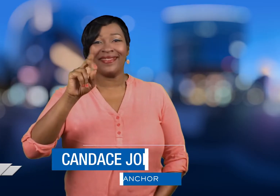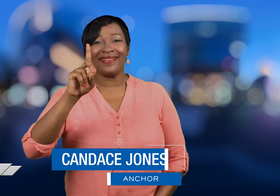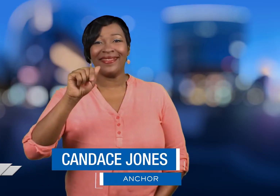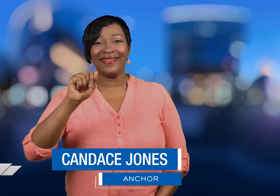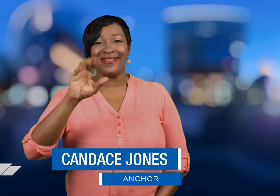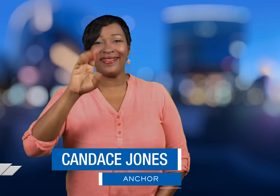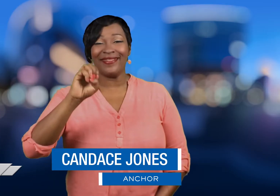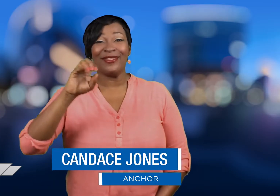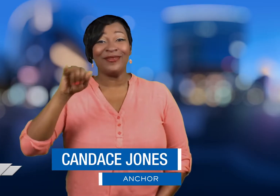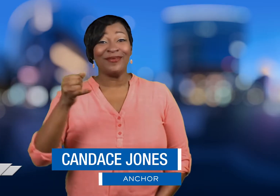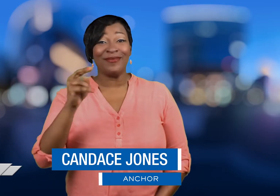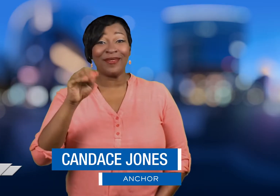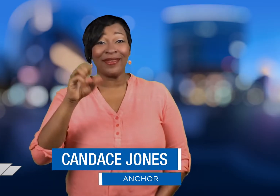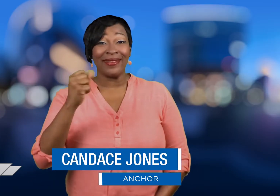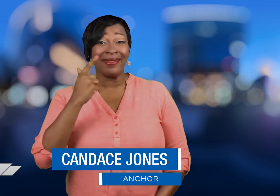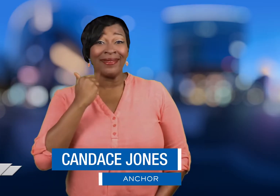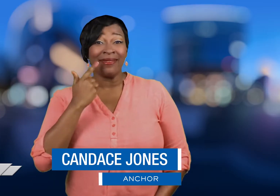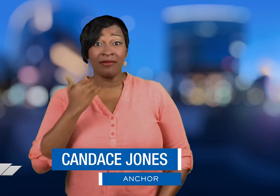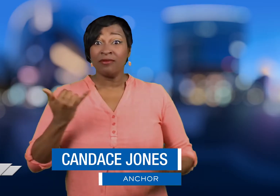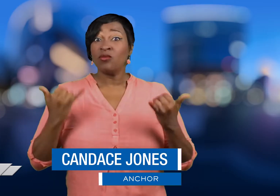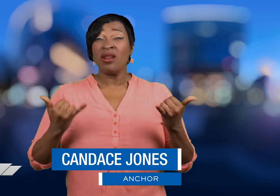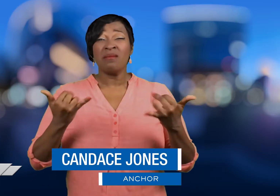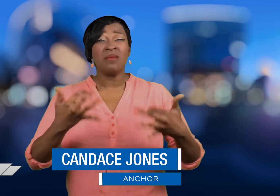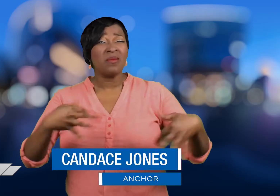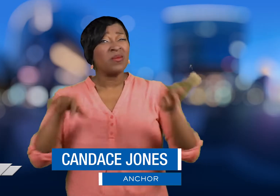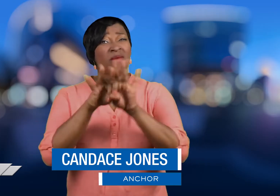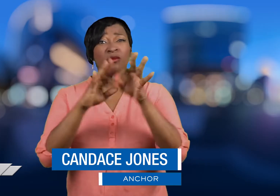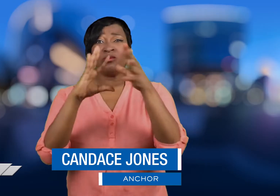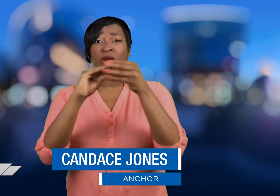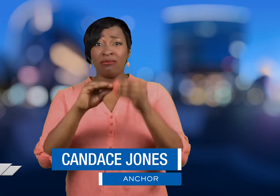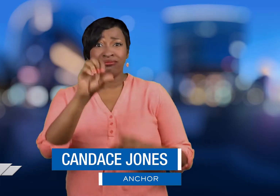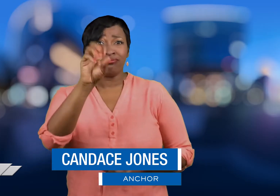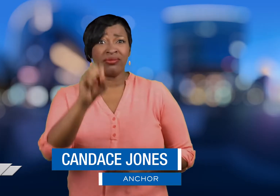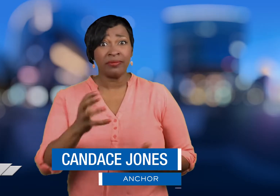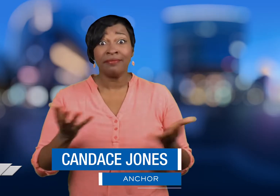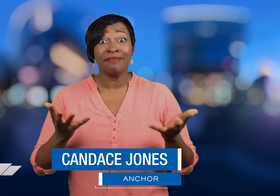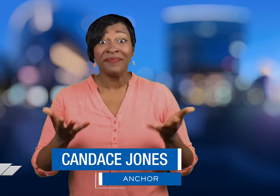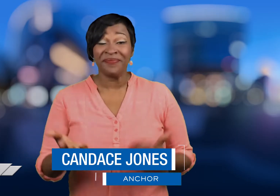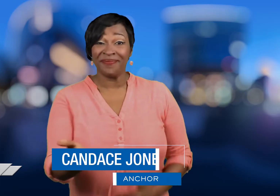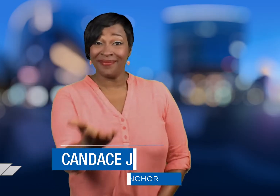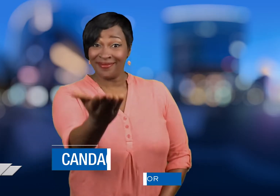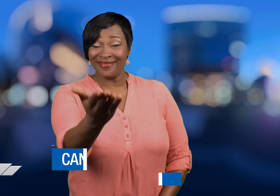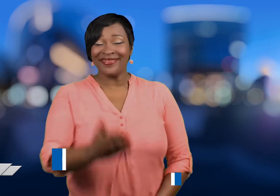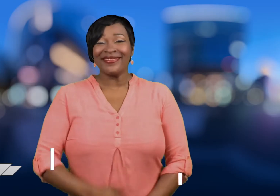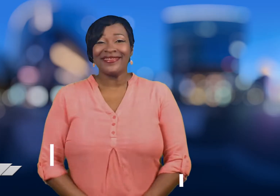I am Candace Jones. And here are your top stories for today.